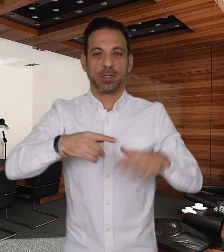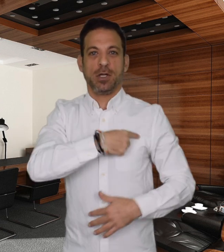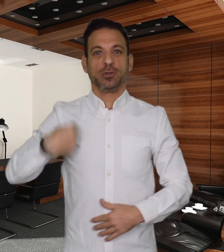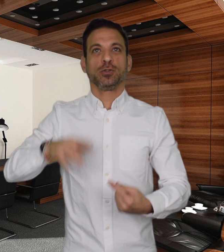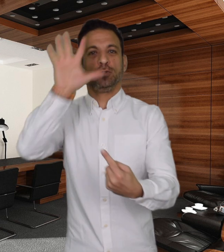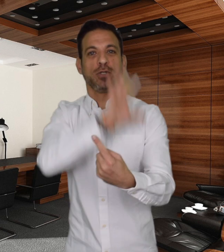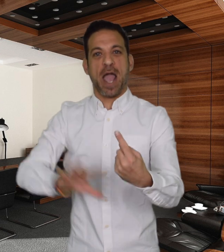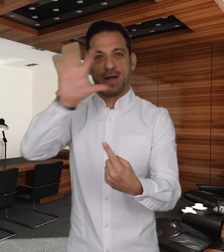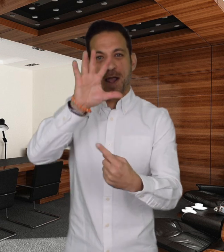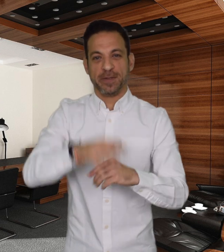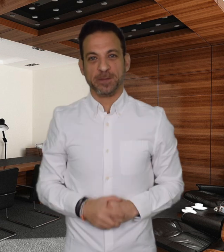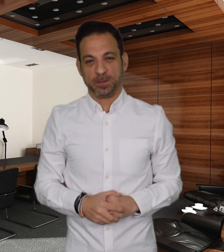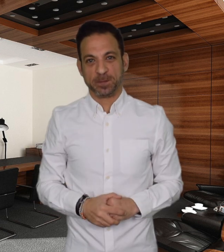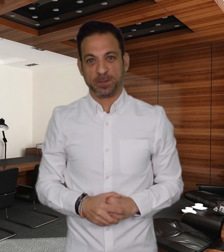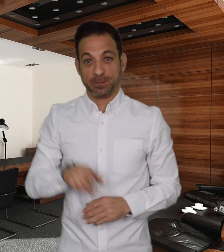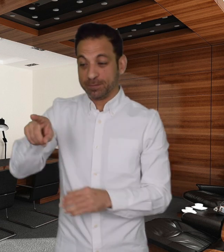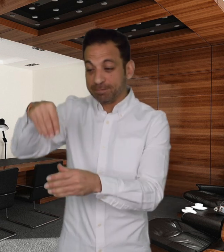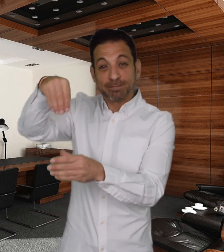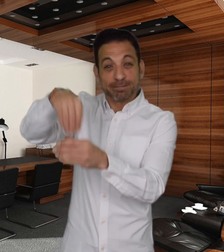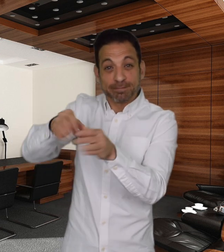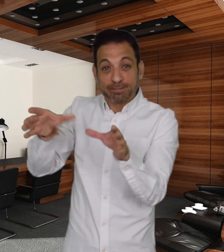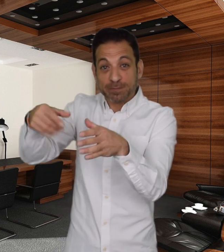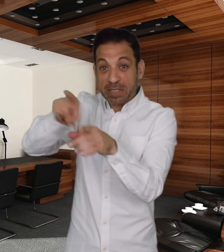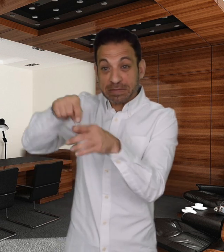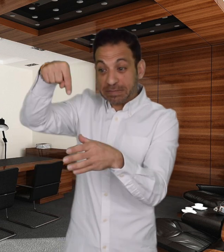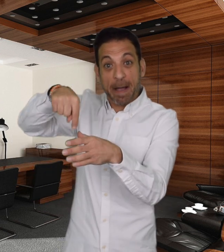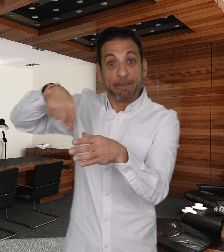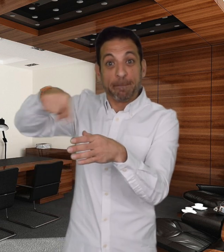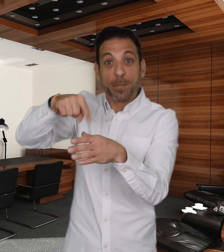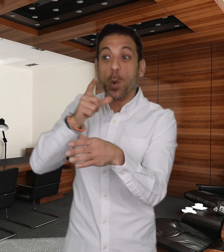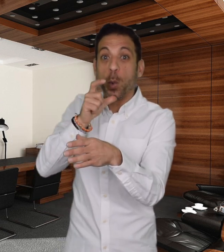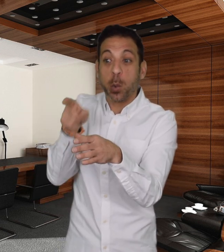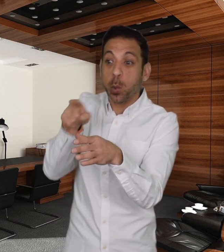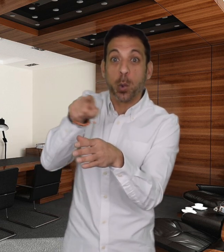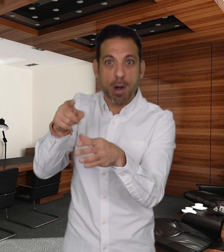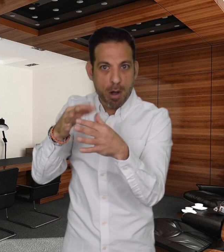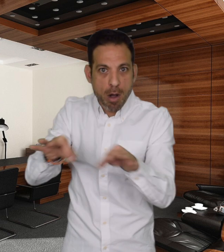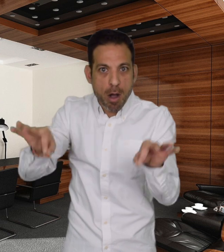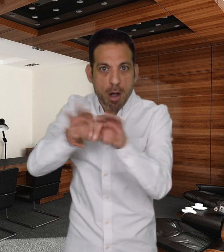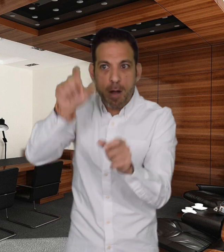inspiring people in China. In the same category as Jiang,